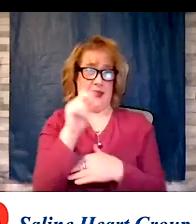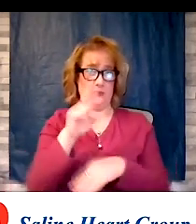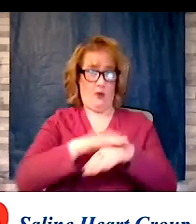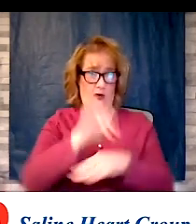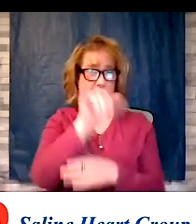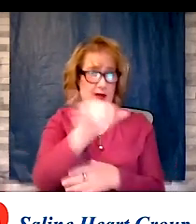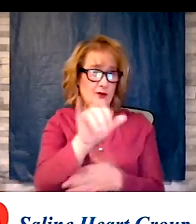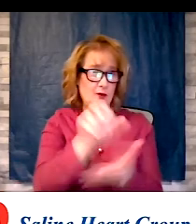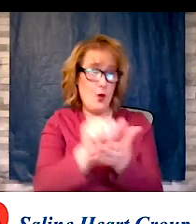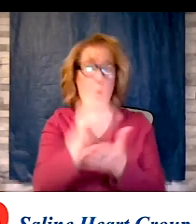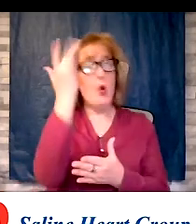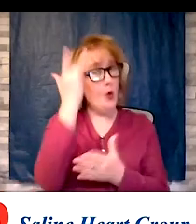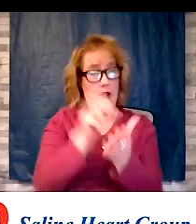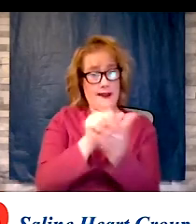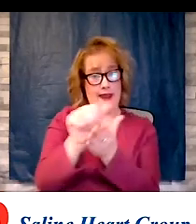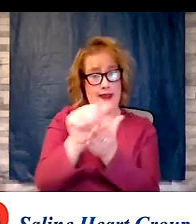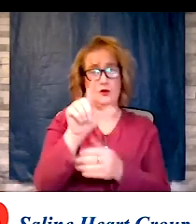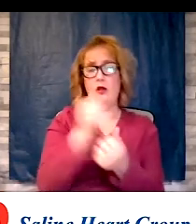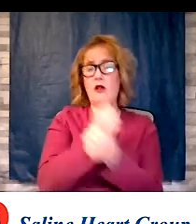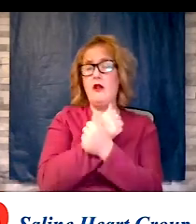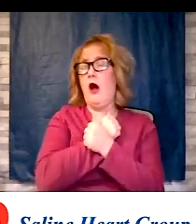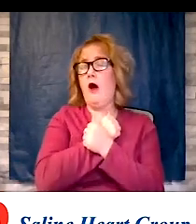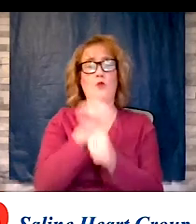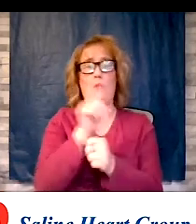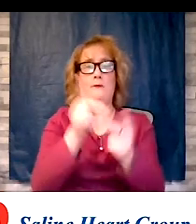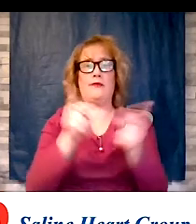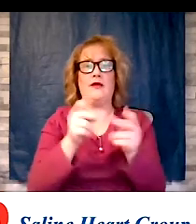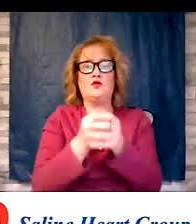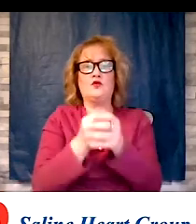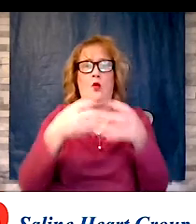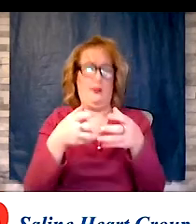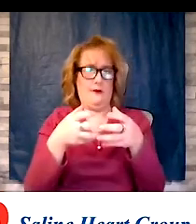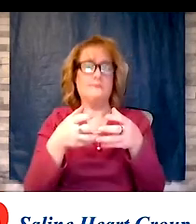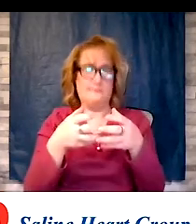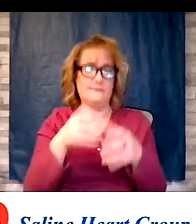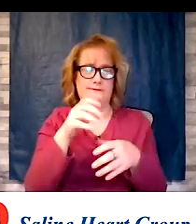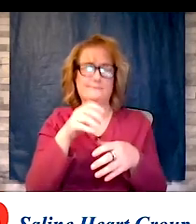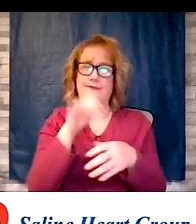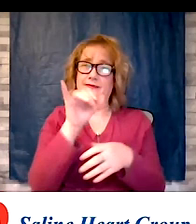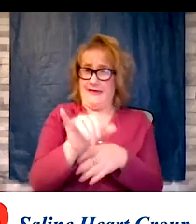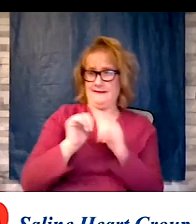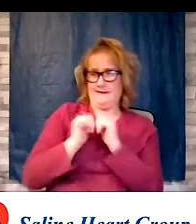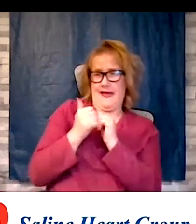inflammation. And this is how -- this is how it proliferates. And